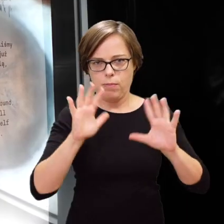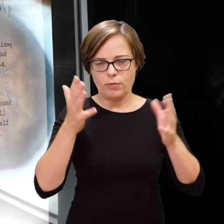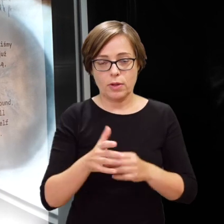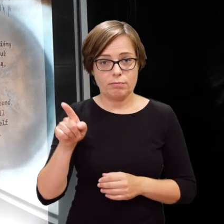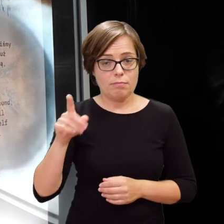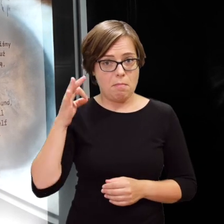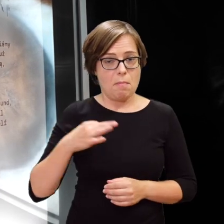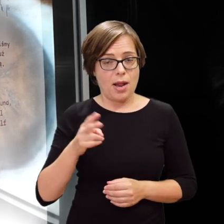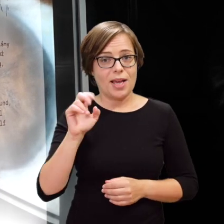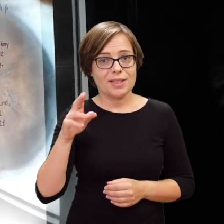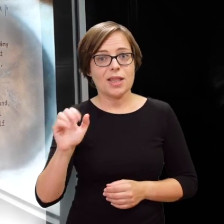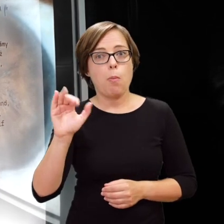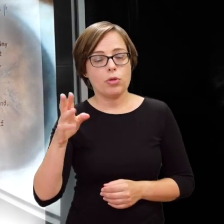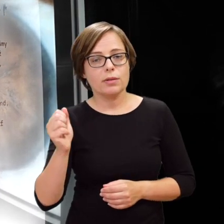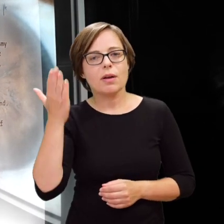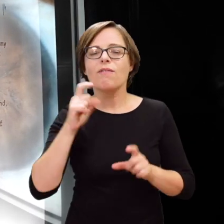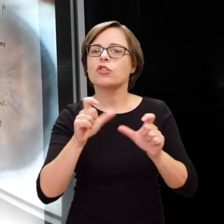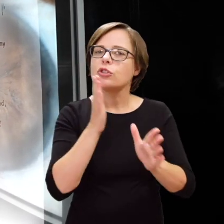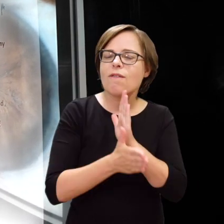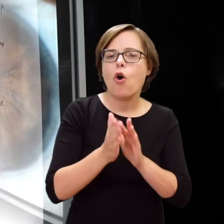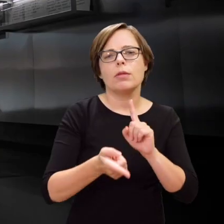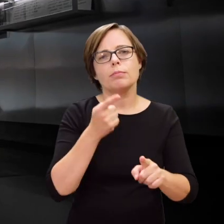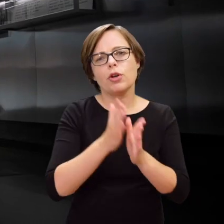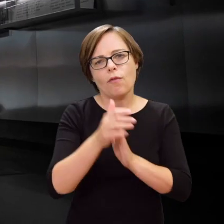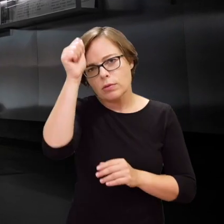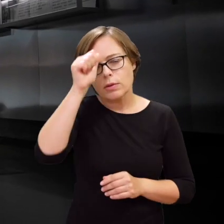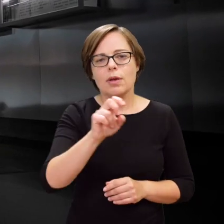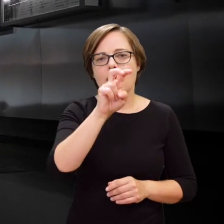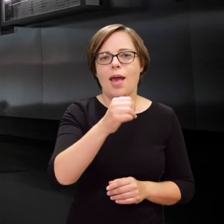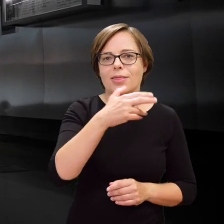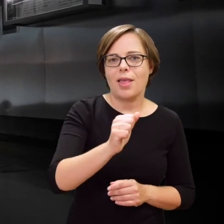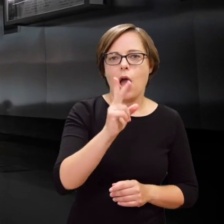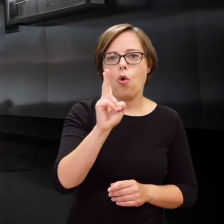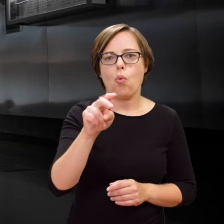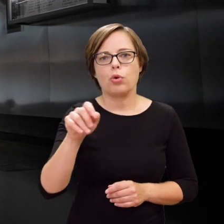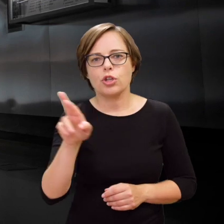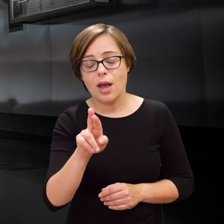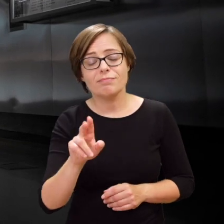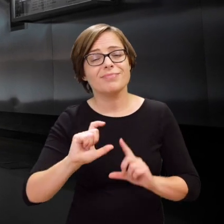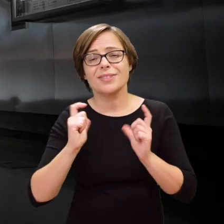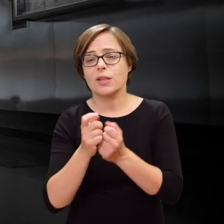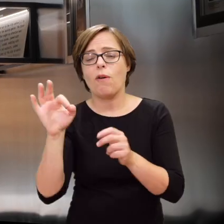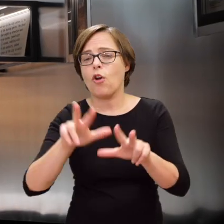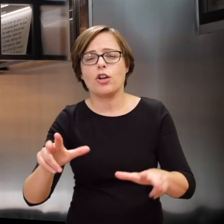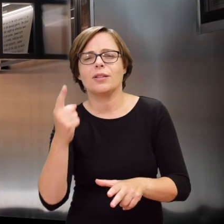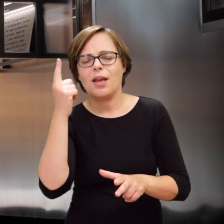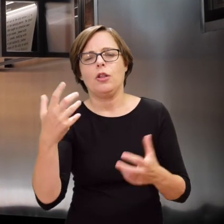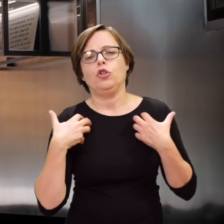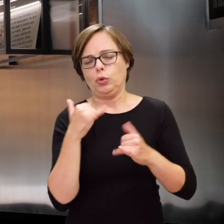Krystyna Budnicka, whose name before the war was Hena Kuczer, was the only member of her family to survive.